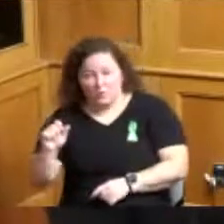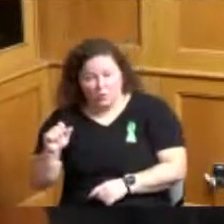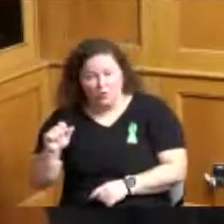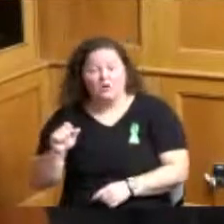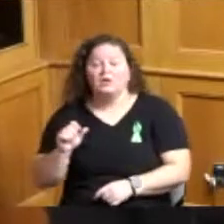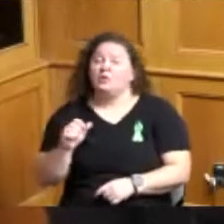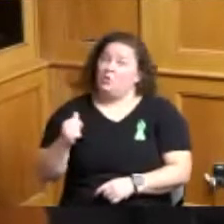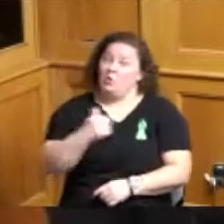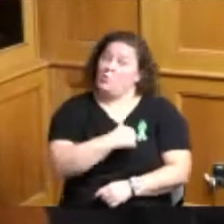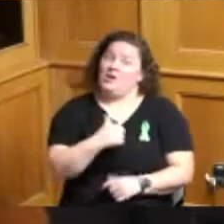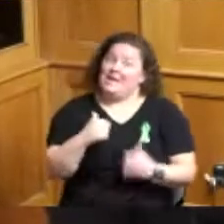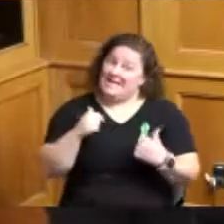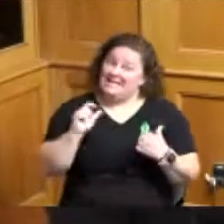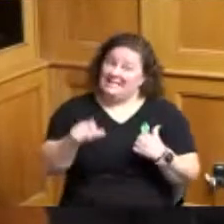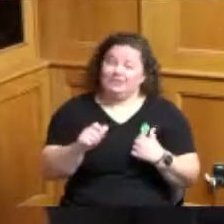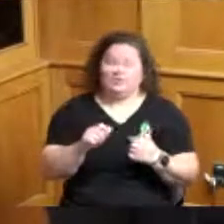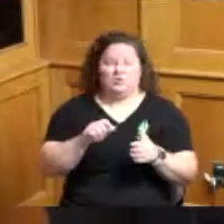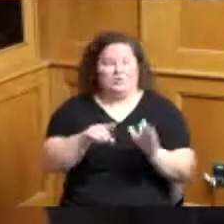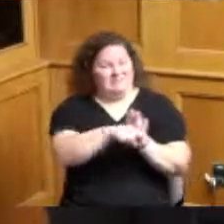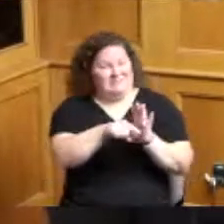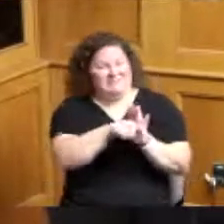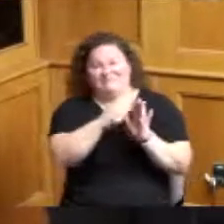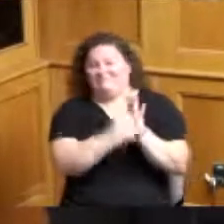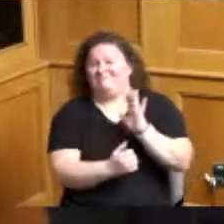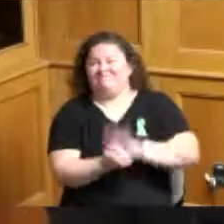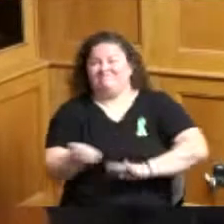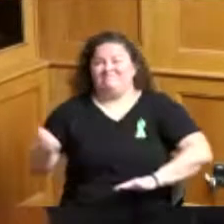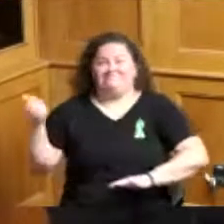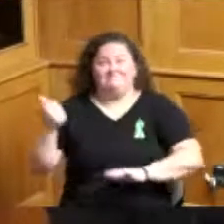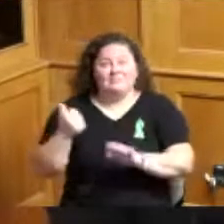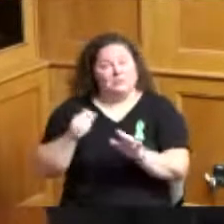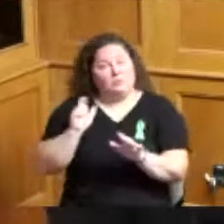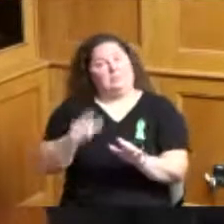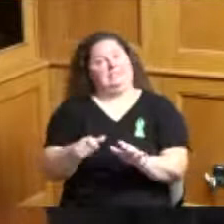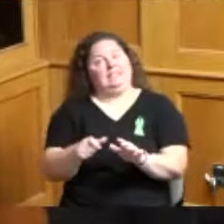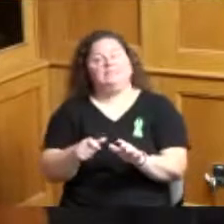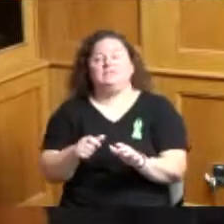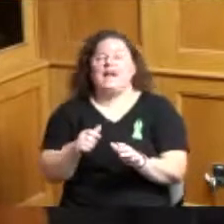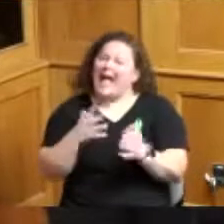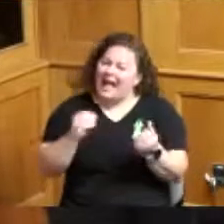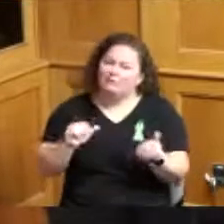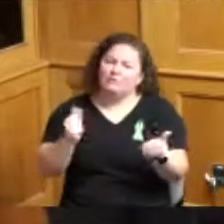and increase awareness and access to services but if the services don't have the staffing we need